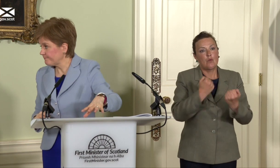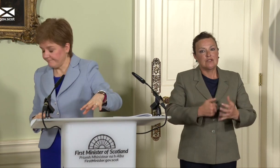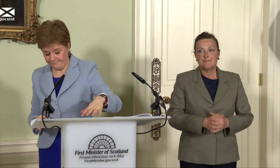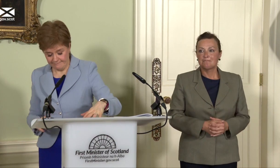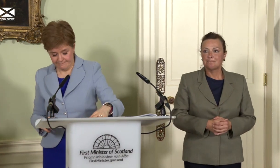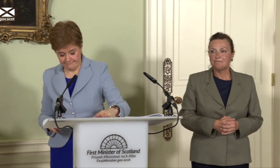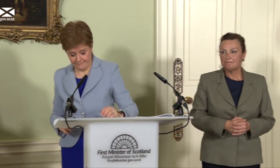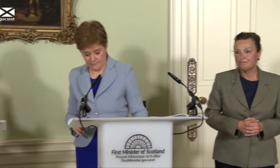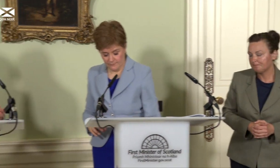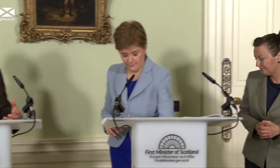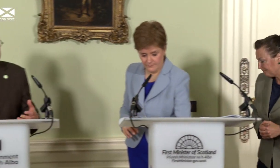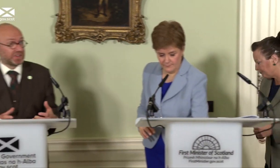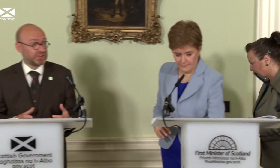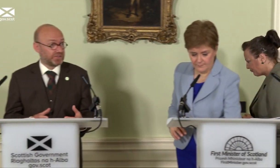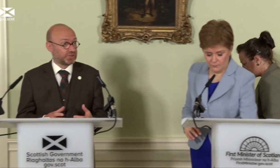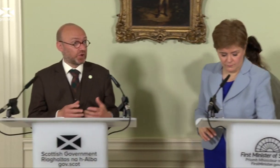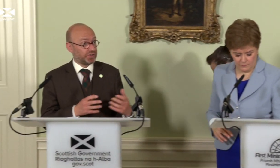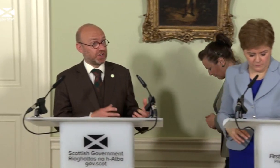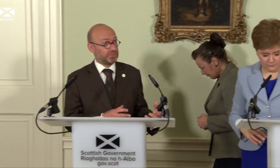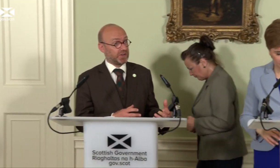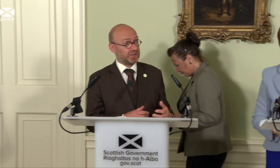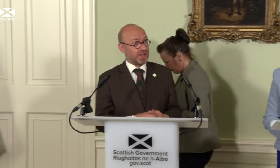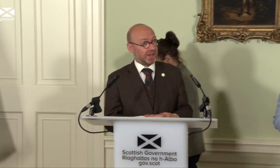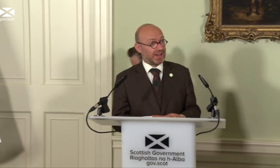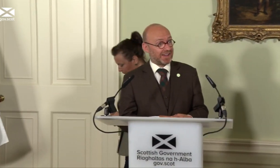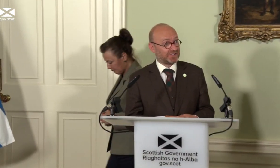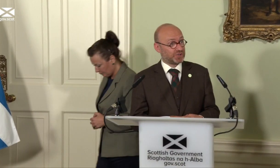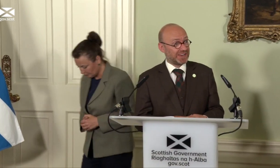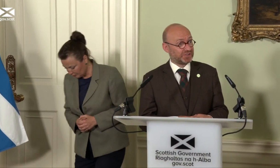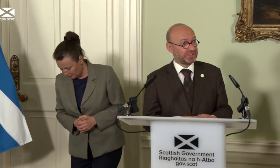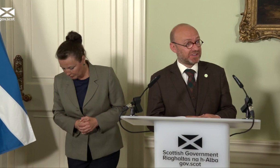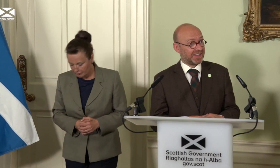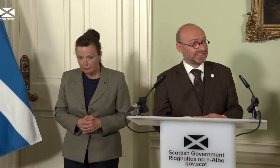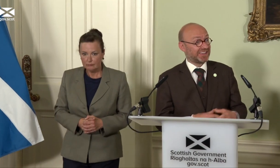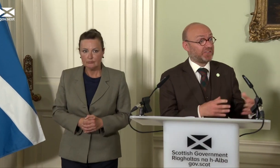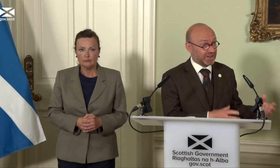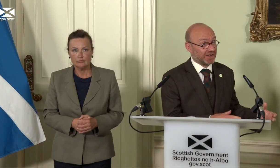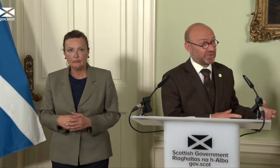Yeah, I think very clearly that position of the Scottish Government has changed significantly from